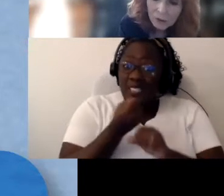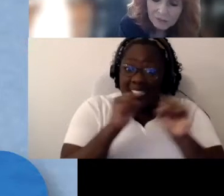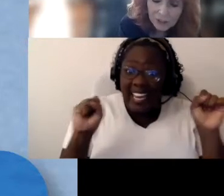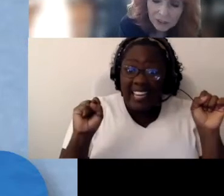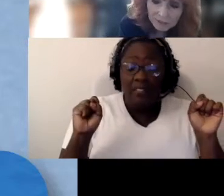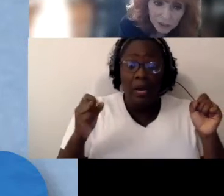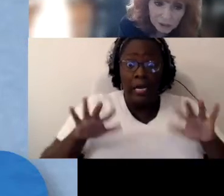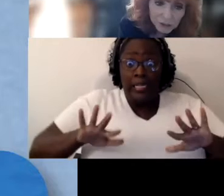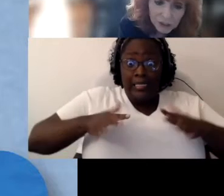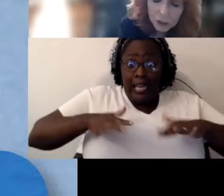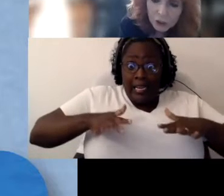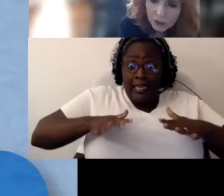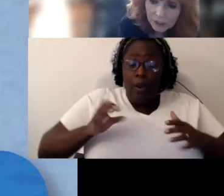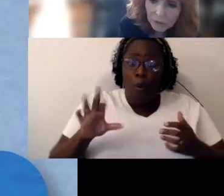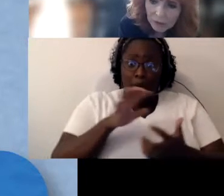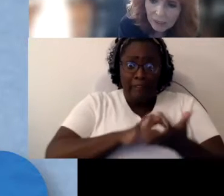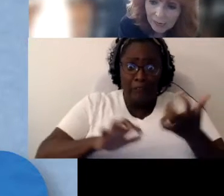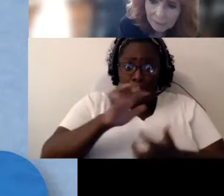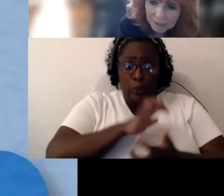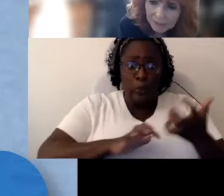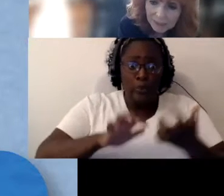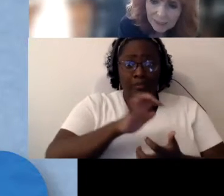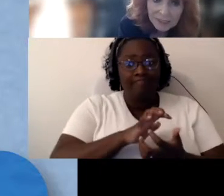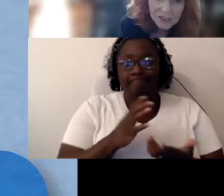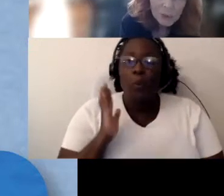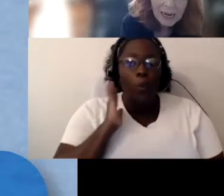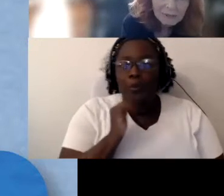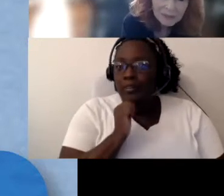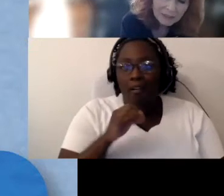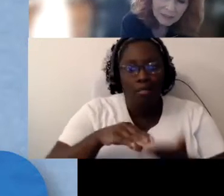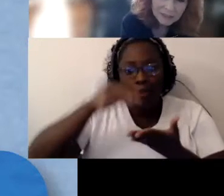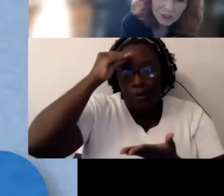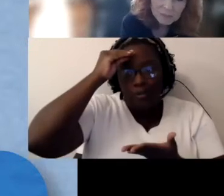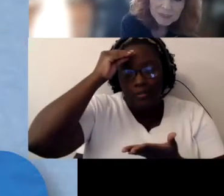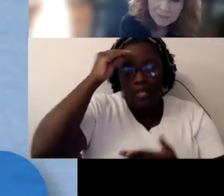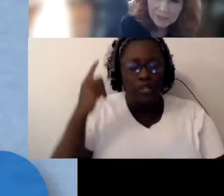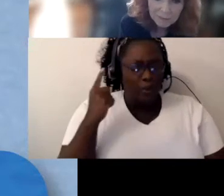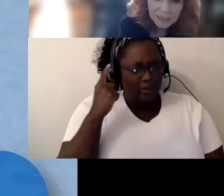If their confused learning will not happen So we have to think in terms of deafblind